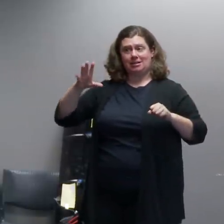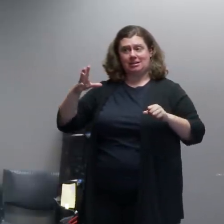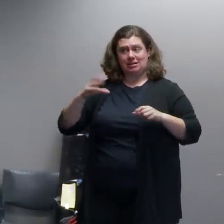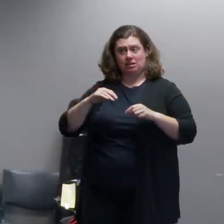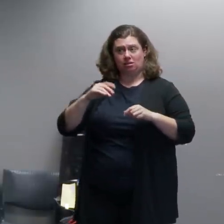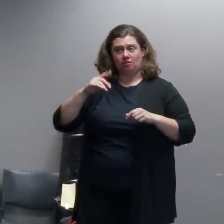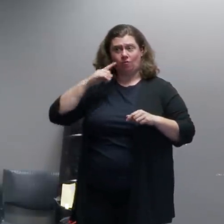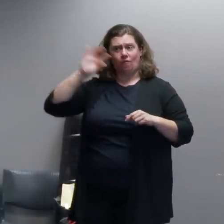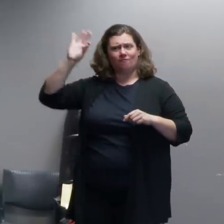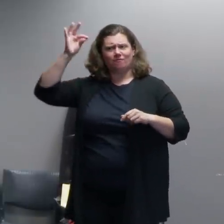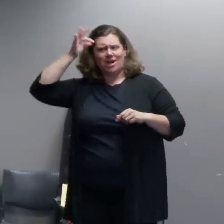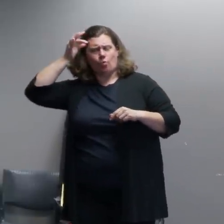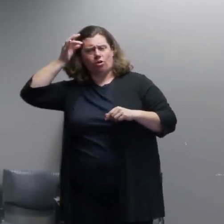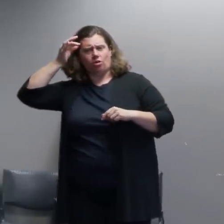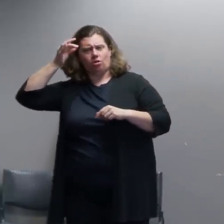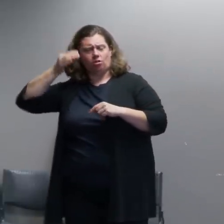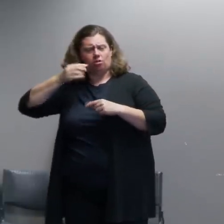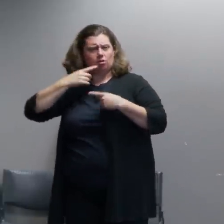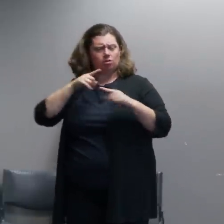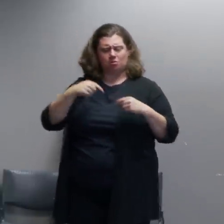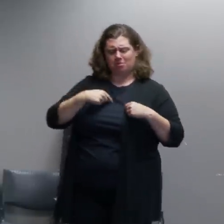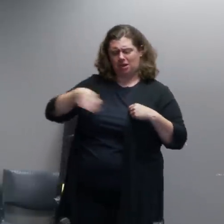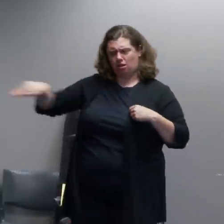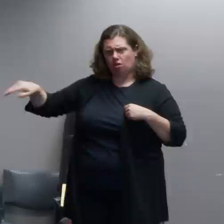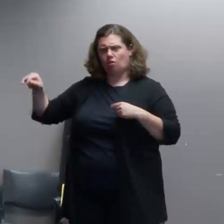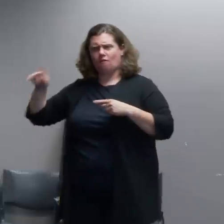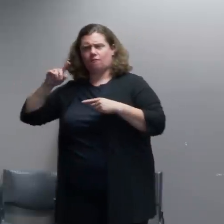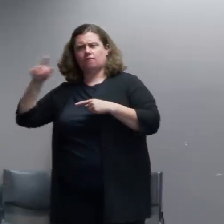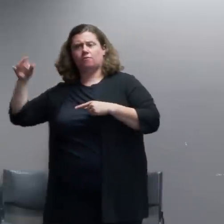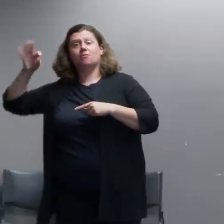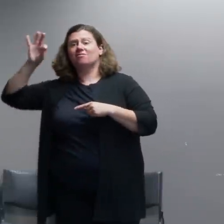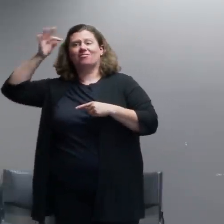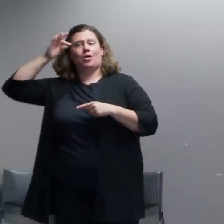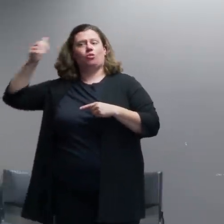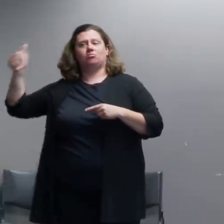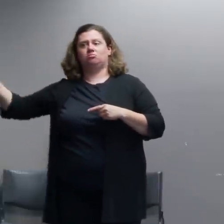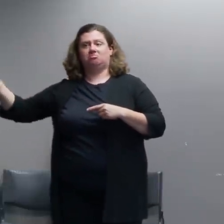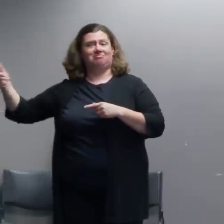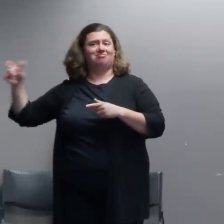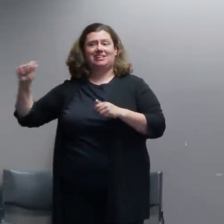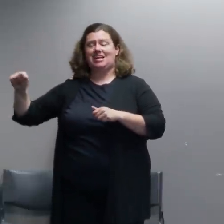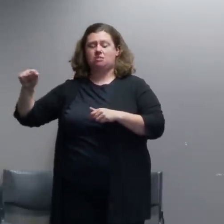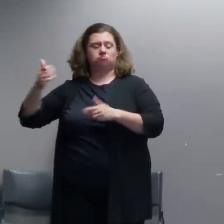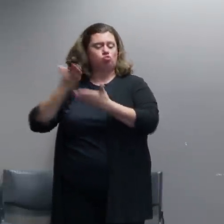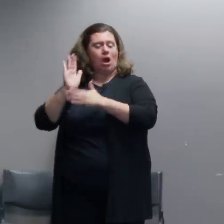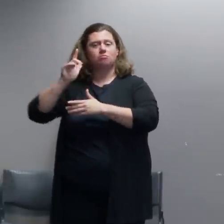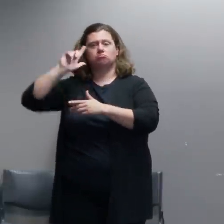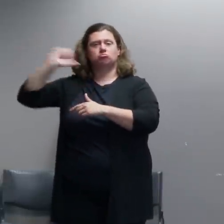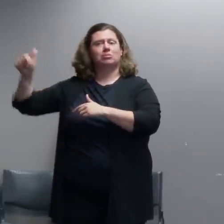They have federal authority to enforce, you know federal laws, and you know we